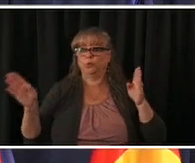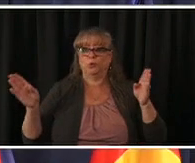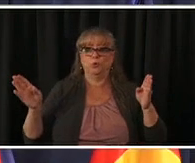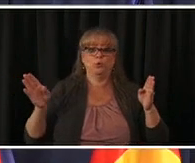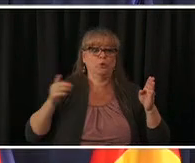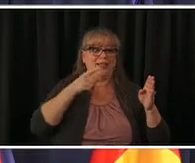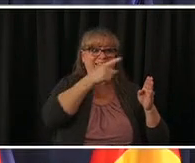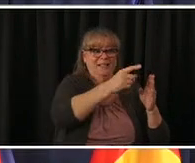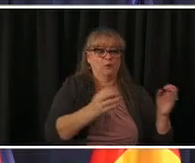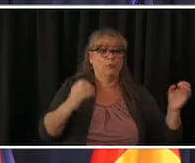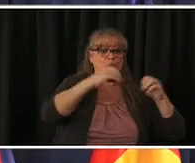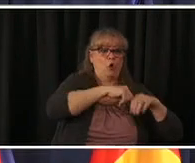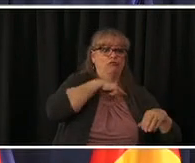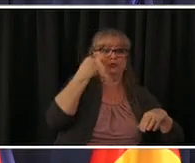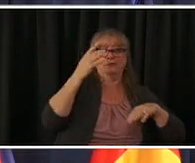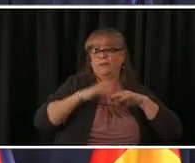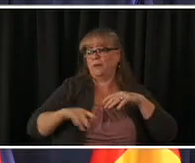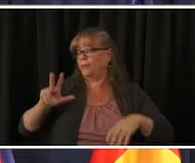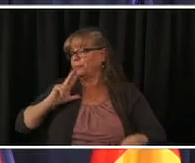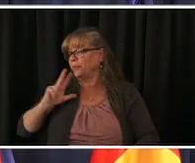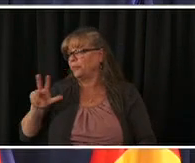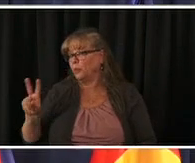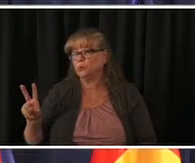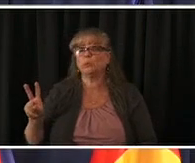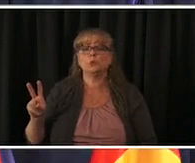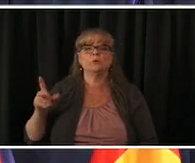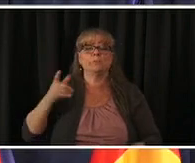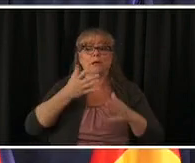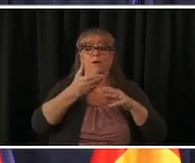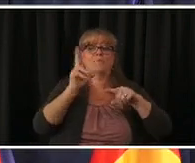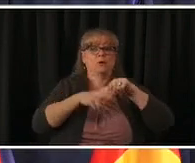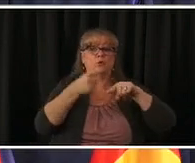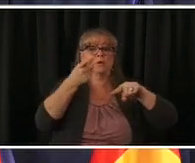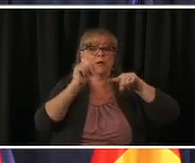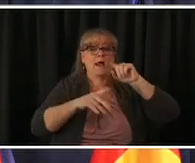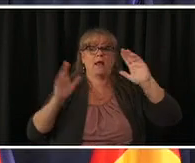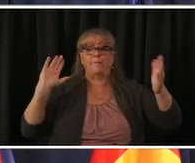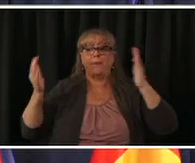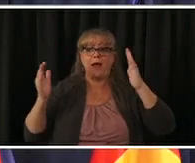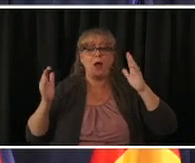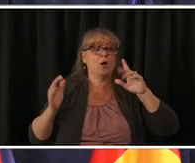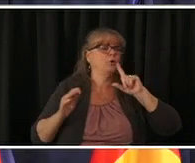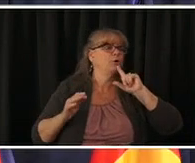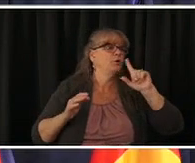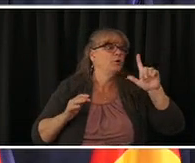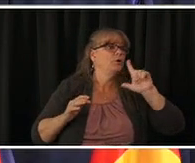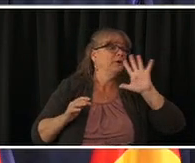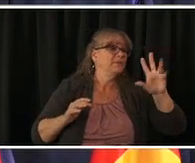magnitude as a 72 year old compared to a 52 year old so many counties are ready to open it up to